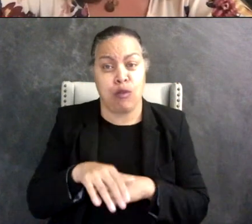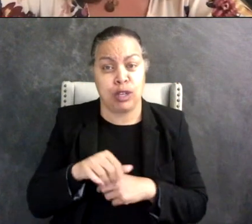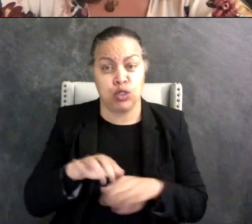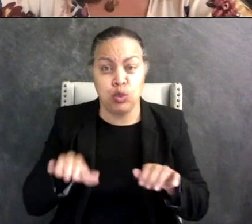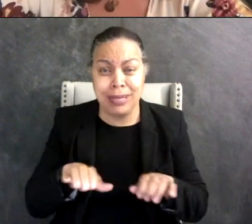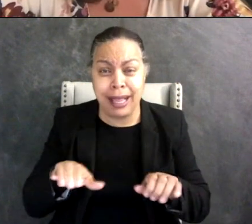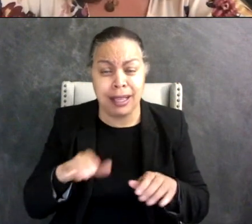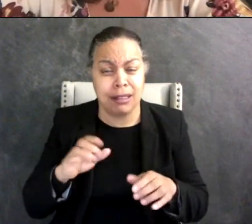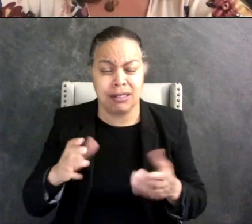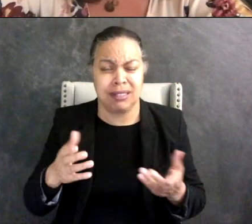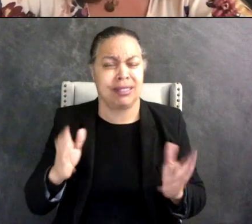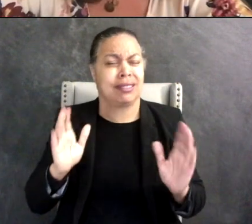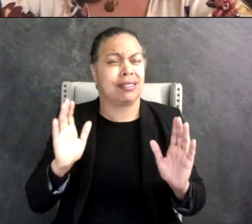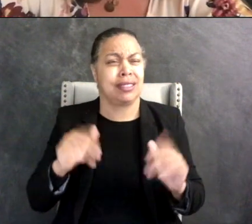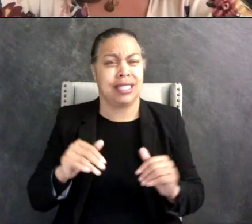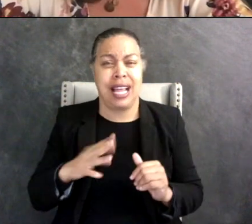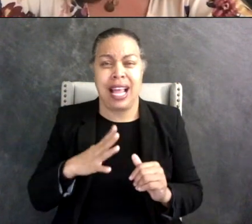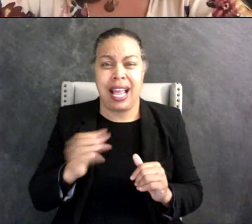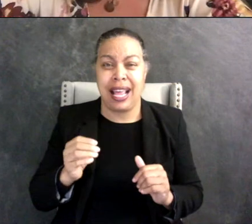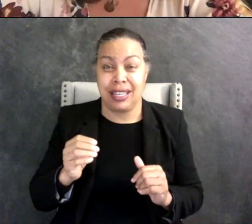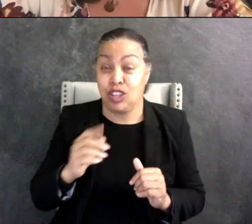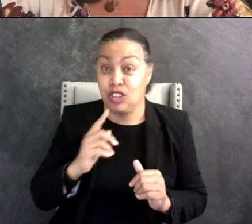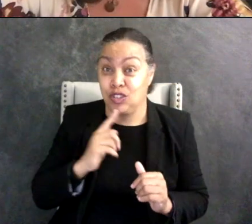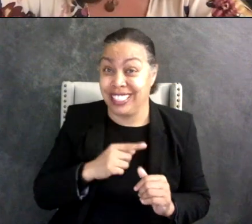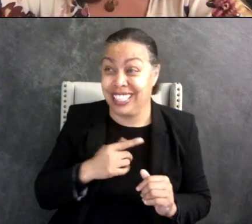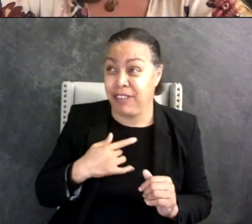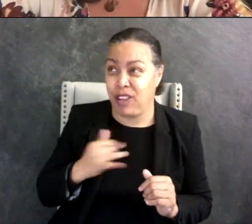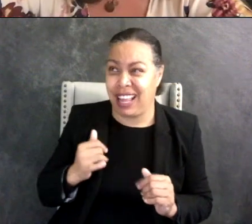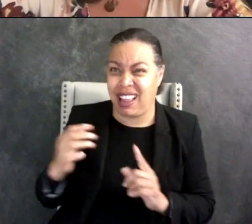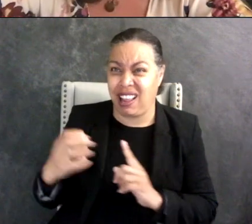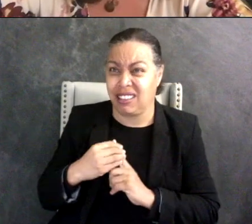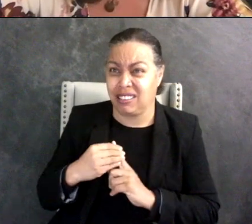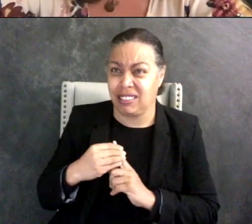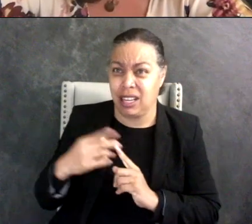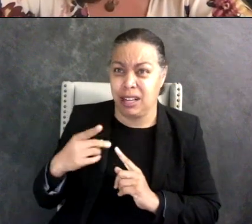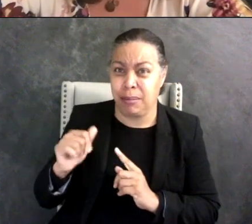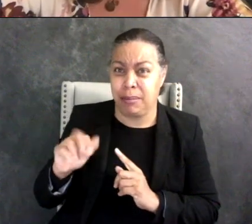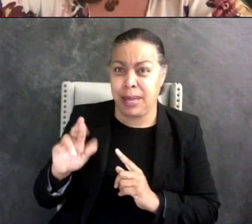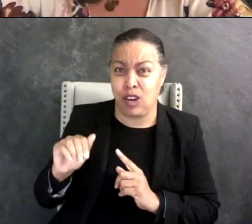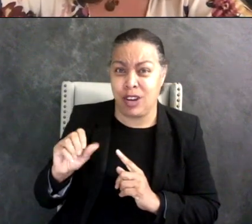and even Fallon described it as a parasite because that's what he felt like when you're, I mean he